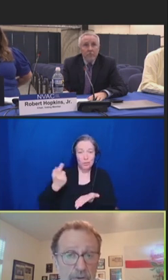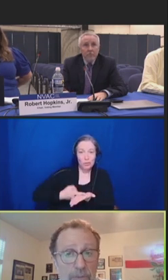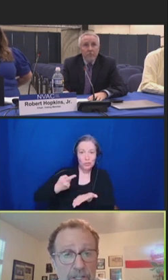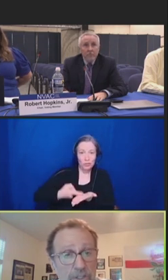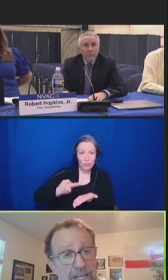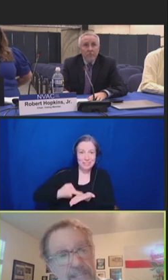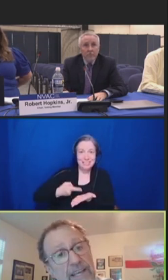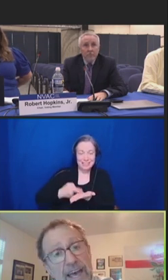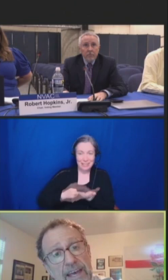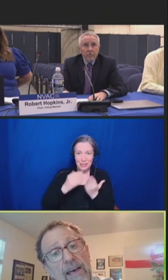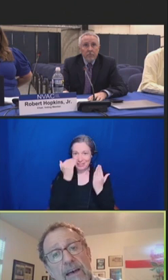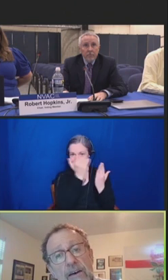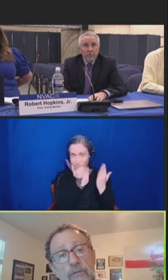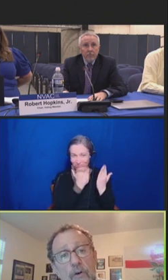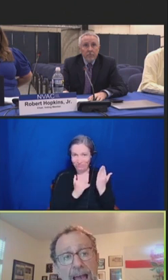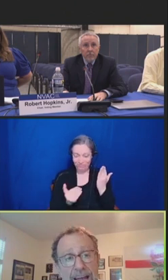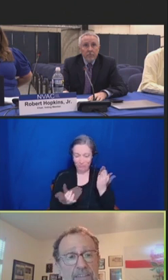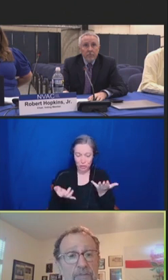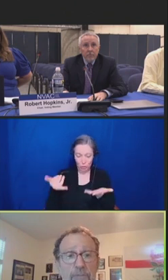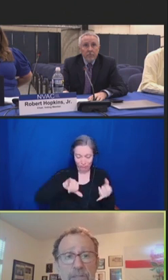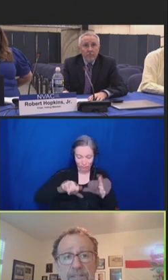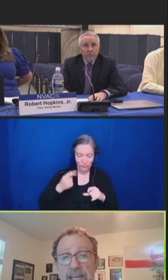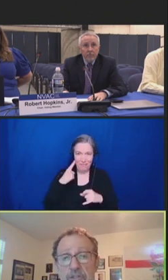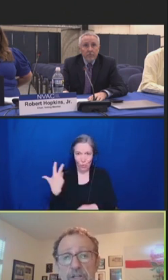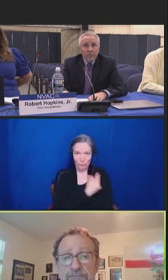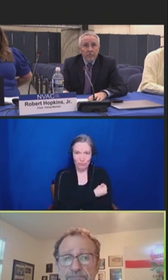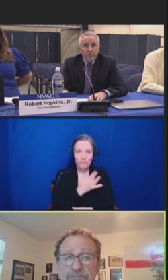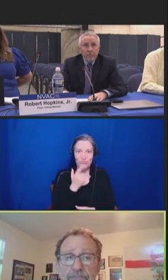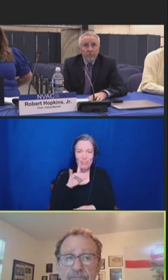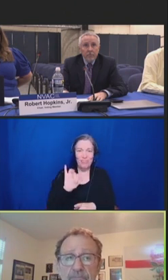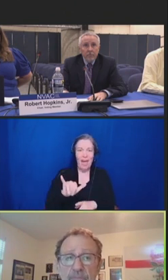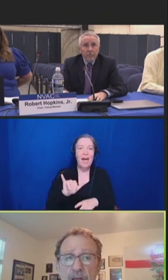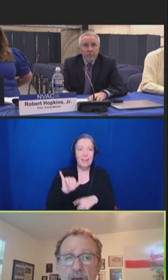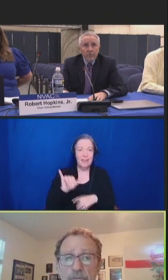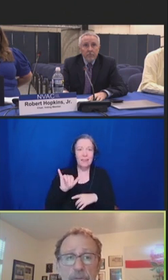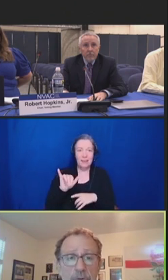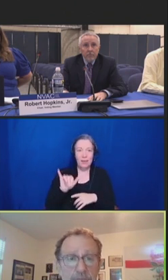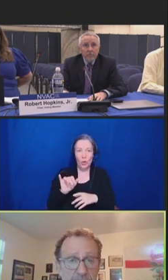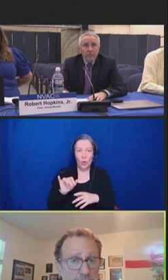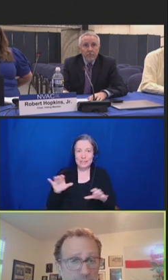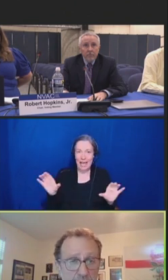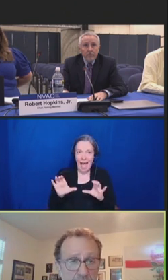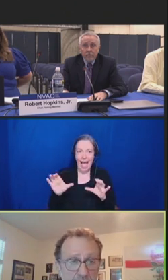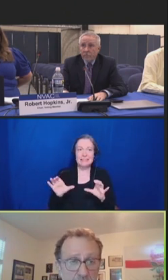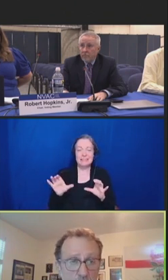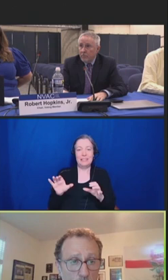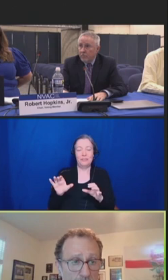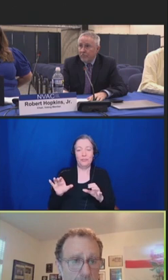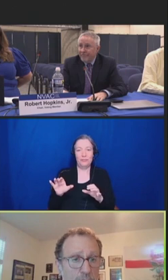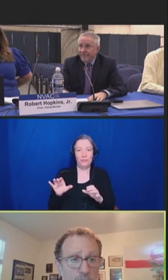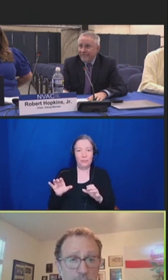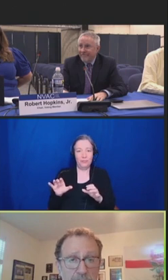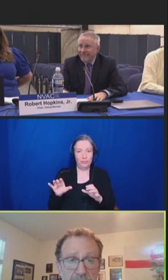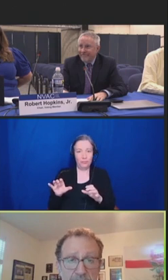manufactured by GSK for active immunization for the prevention of lower respiratory disease